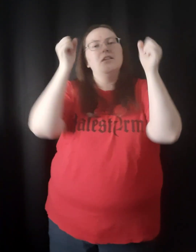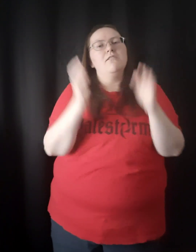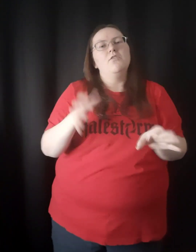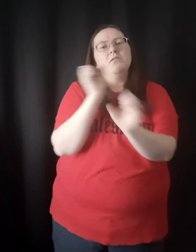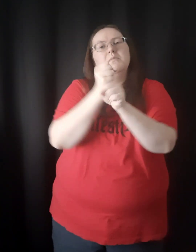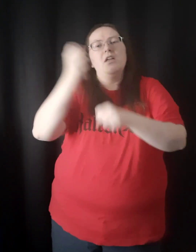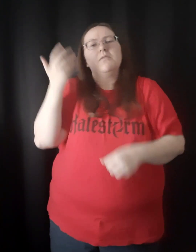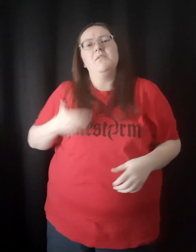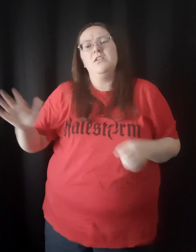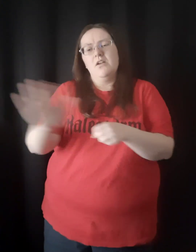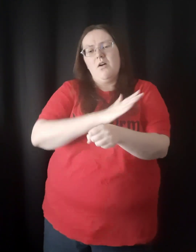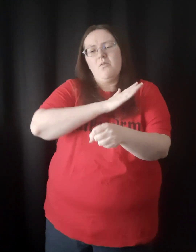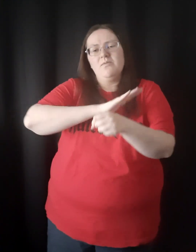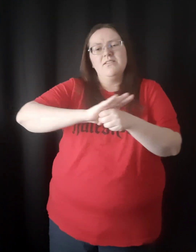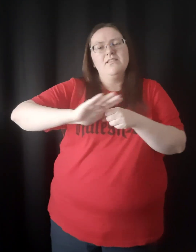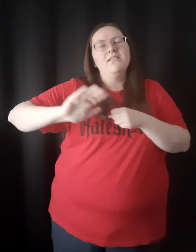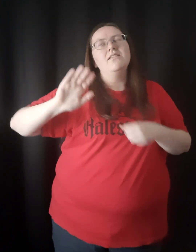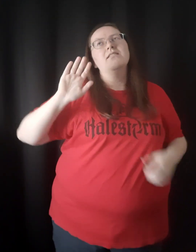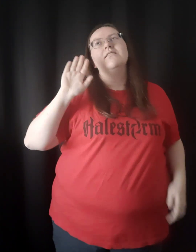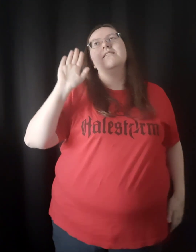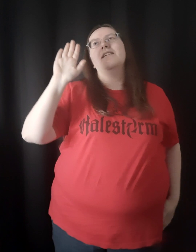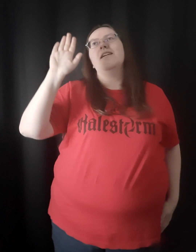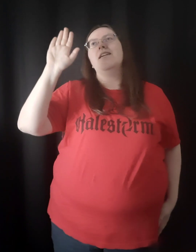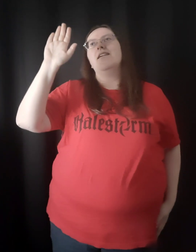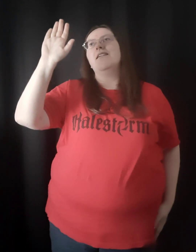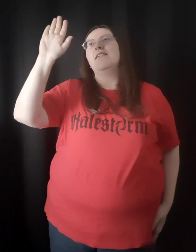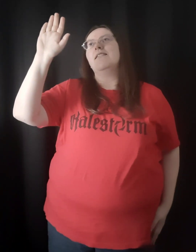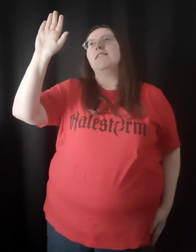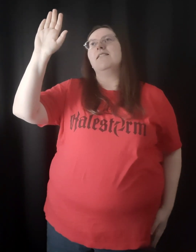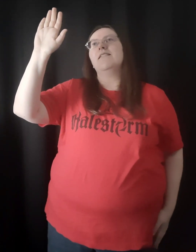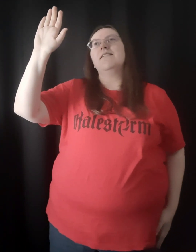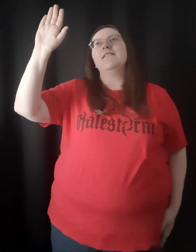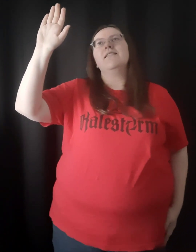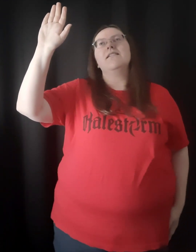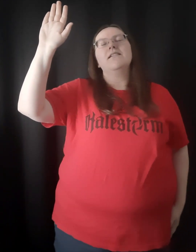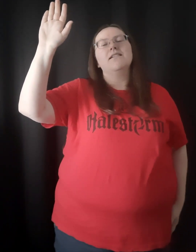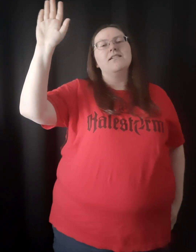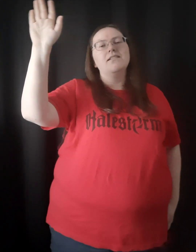Savior make me wholly thine